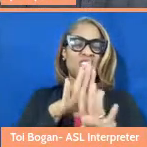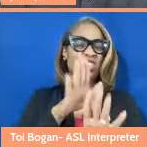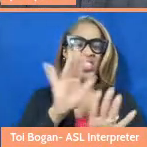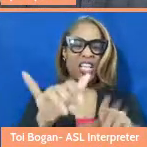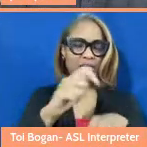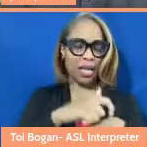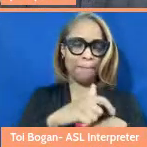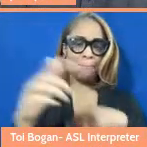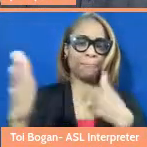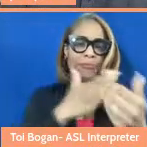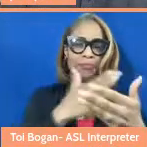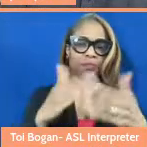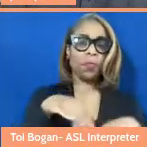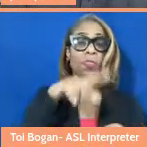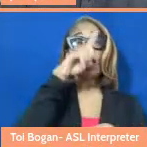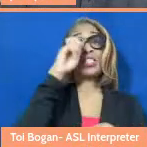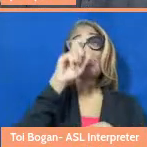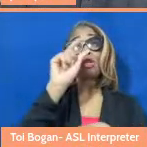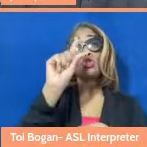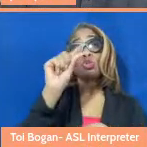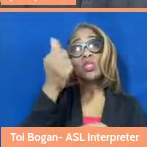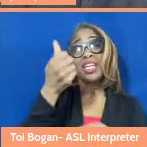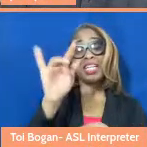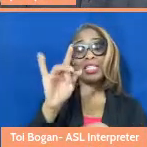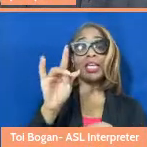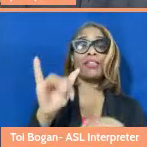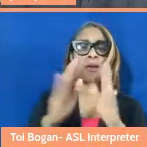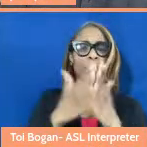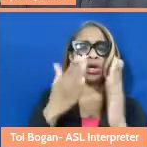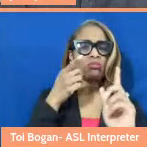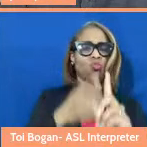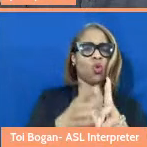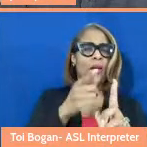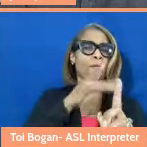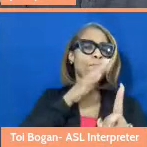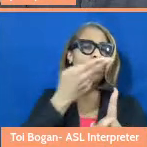it's the summer of 2018. This book is about motherhood, for this project on motherhood.